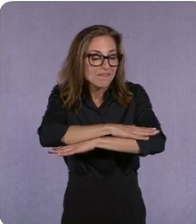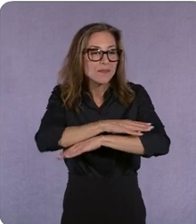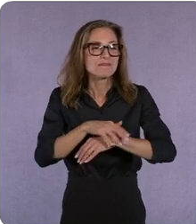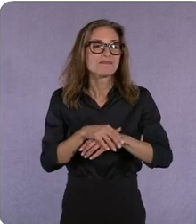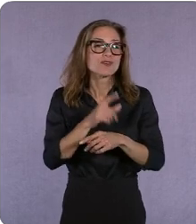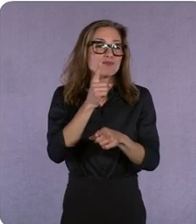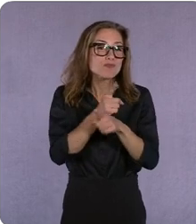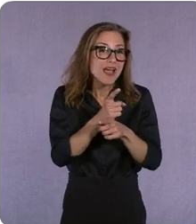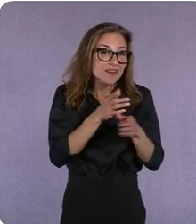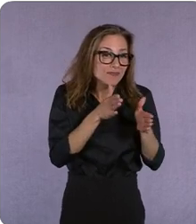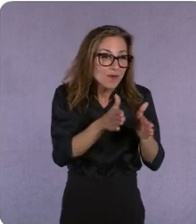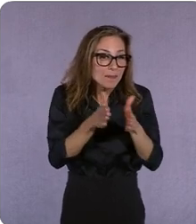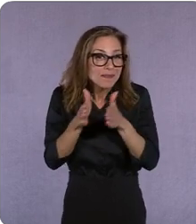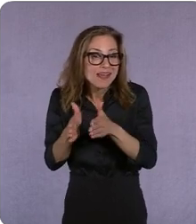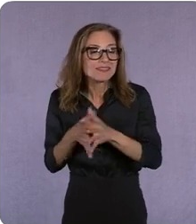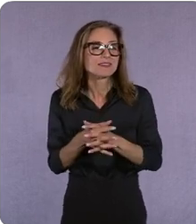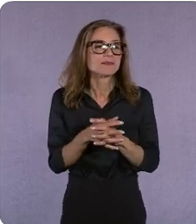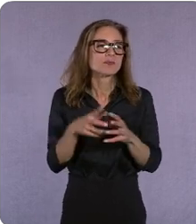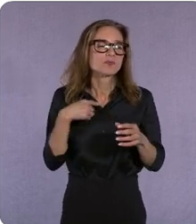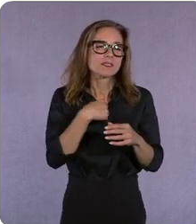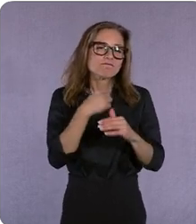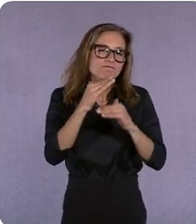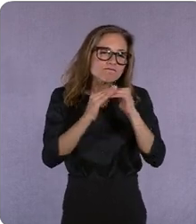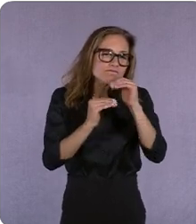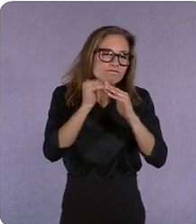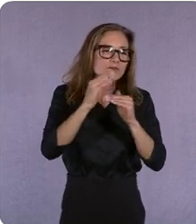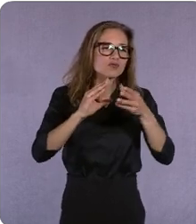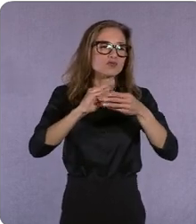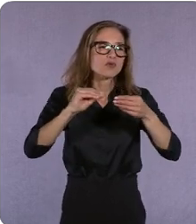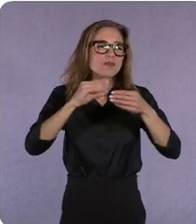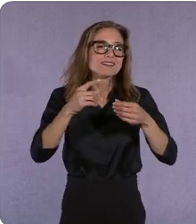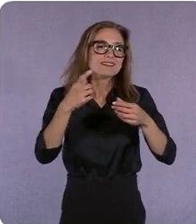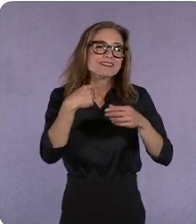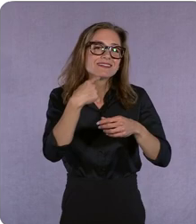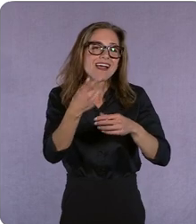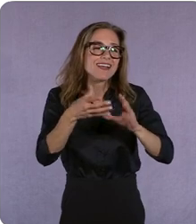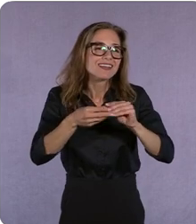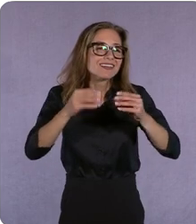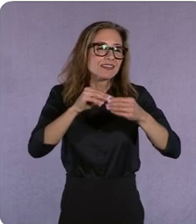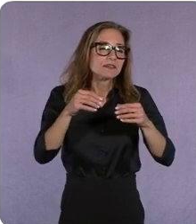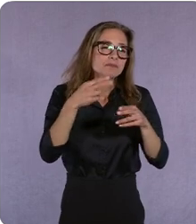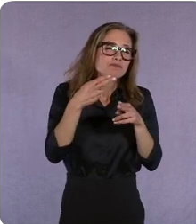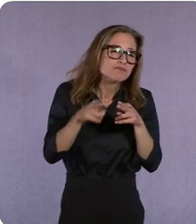to be able to tell stories whether in short form in audio or in or in feature film but i think the